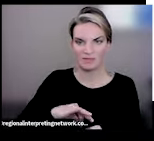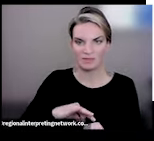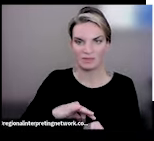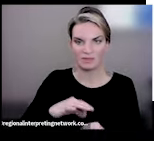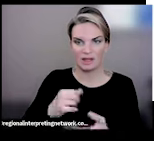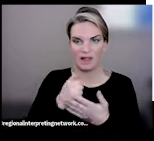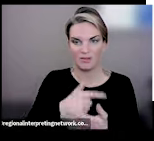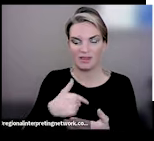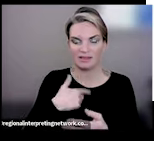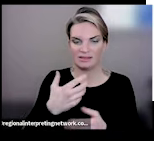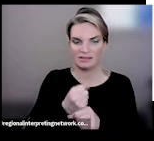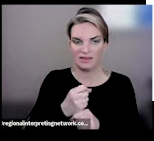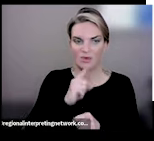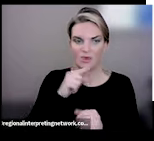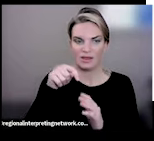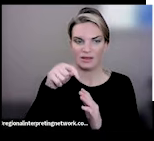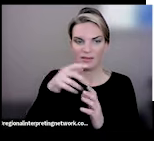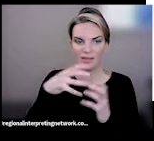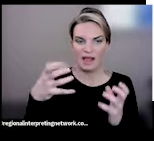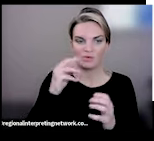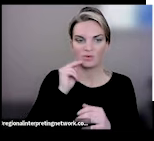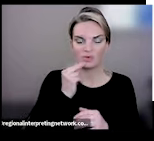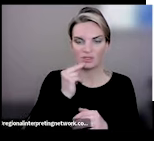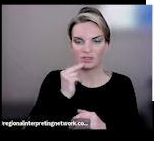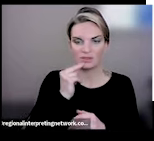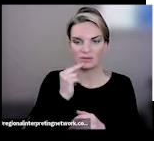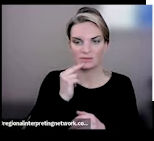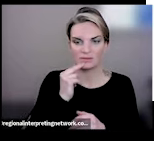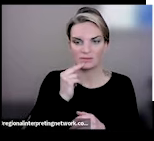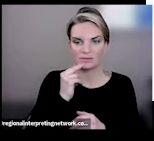nutrient-dense foods when we need a little more, and even when we don't,